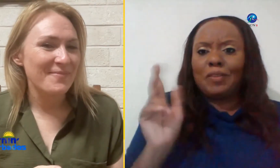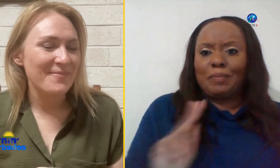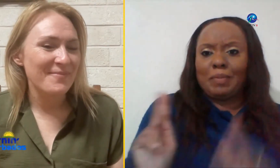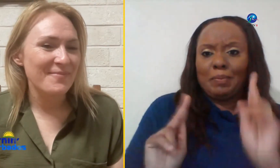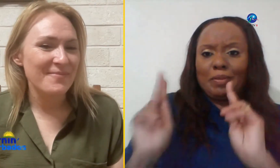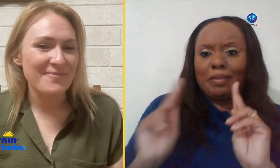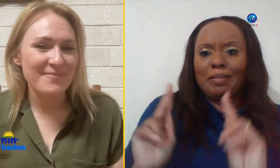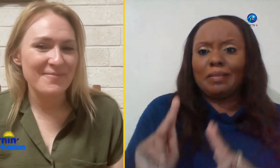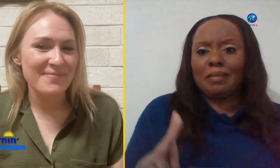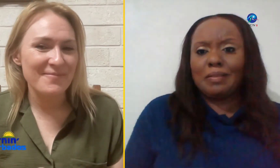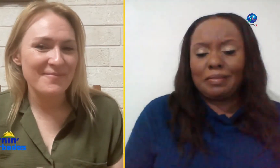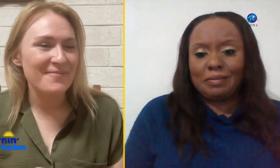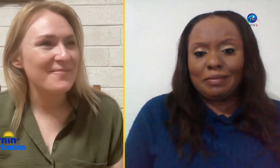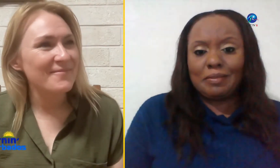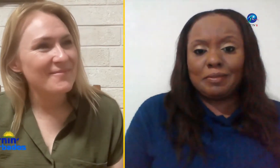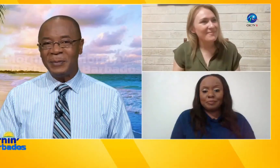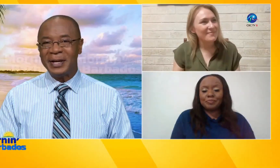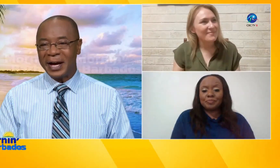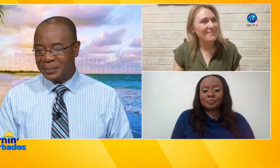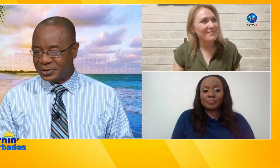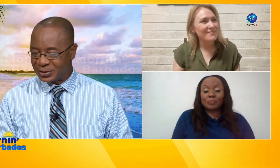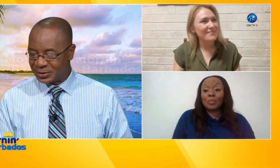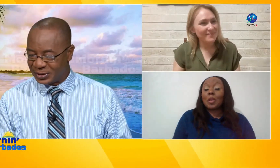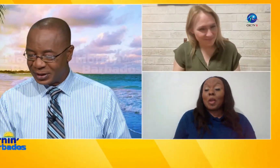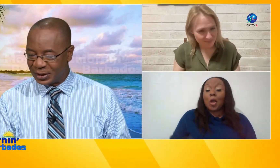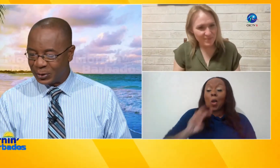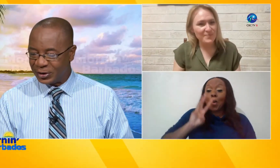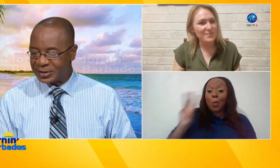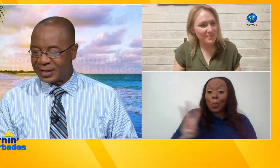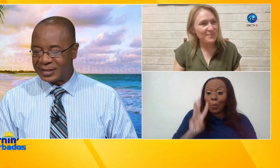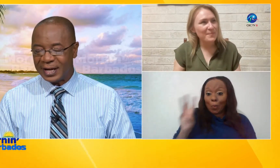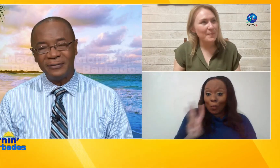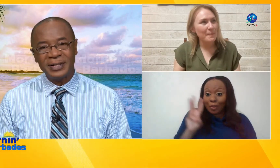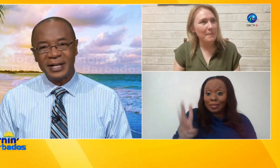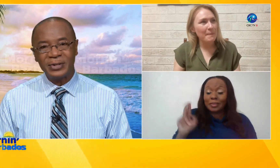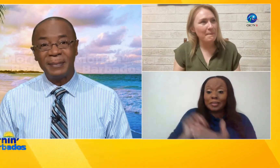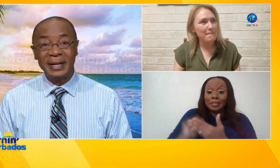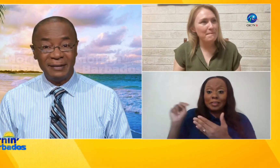goal and so on Wednesday when we come to the lloyderskine Center for Center